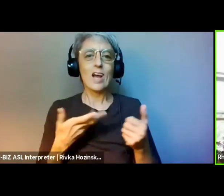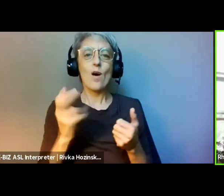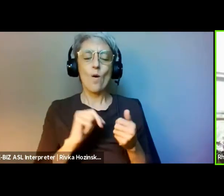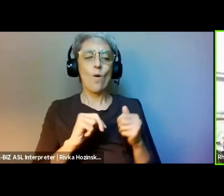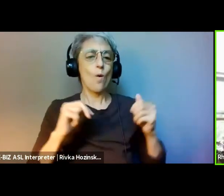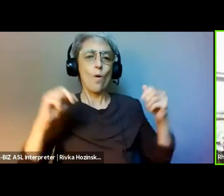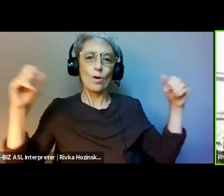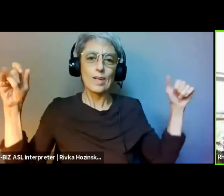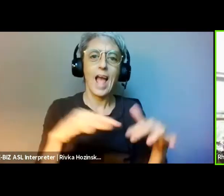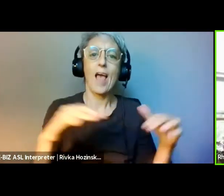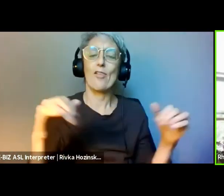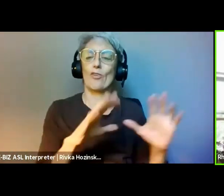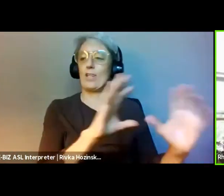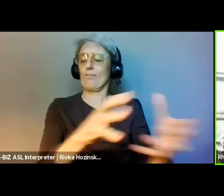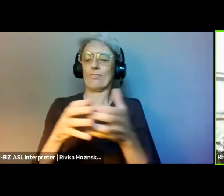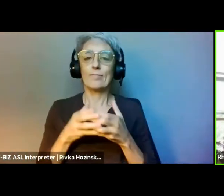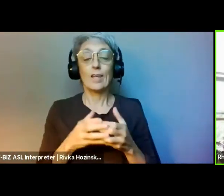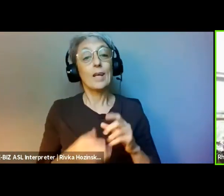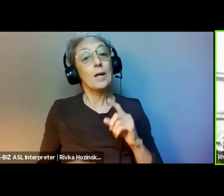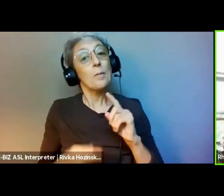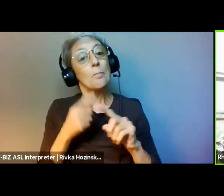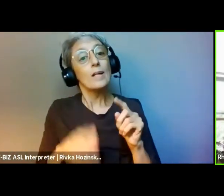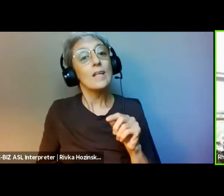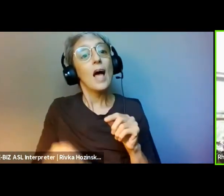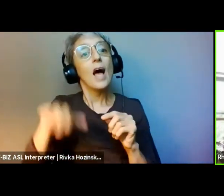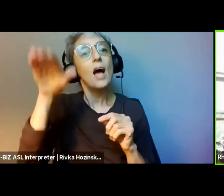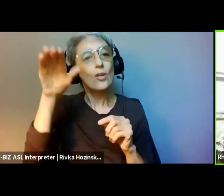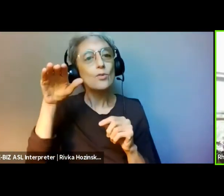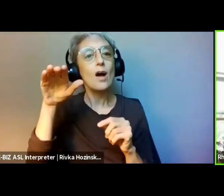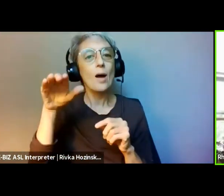and I have just below shoulder length black hair.